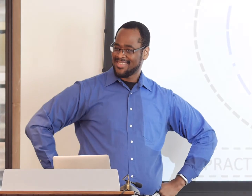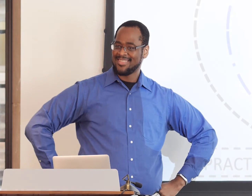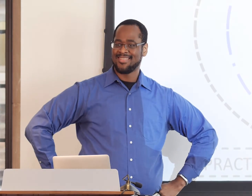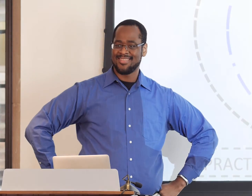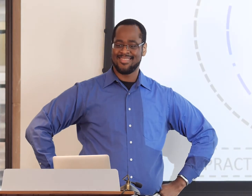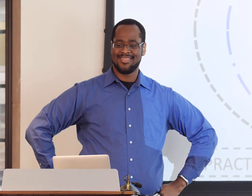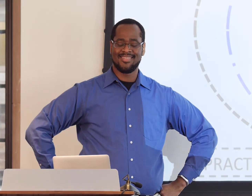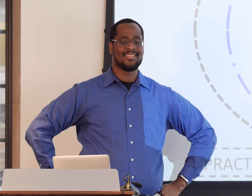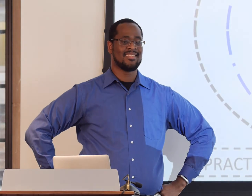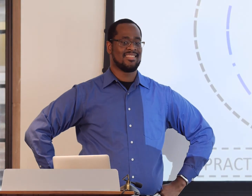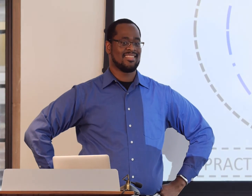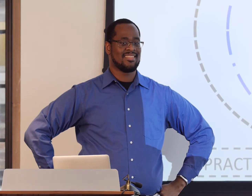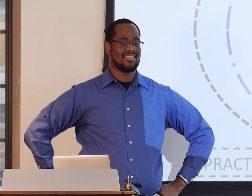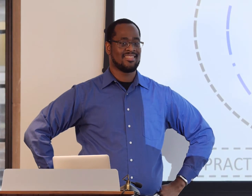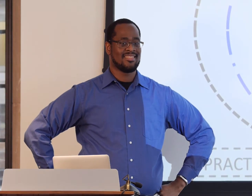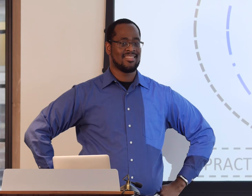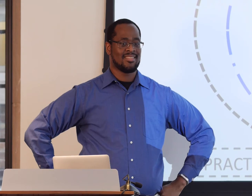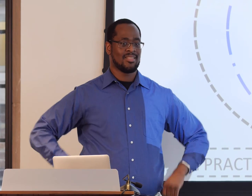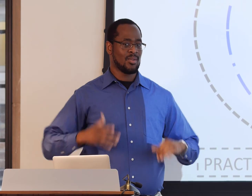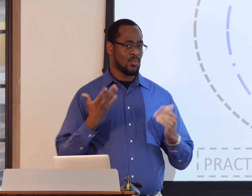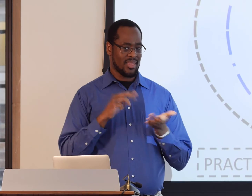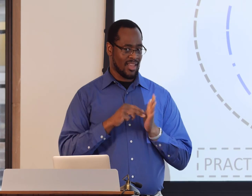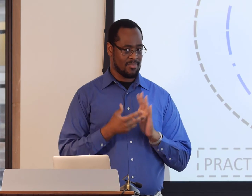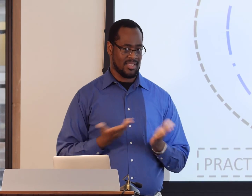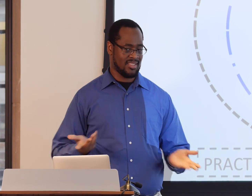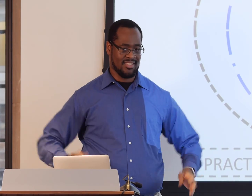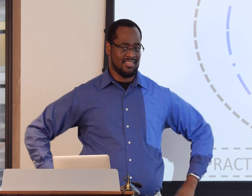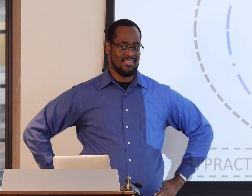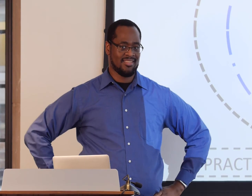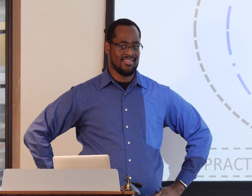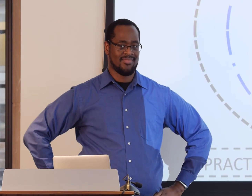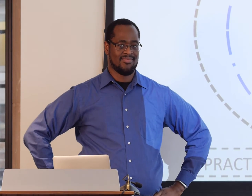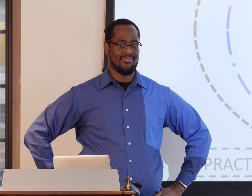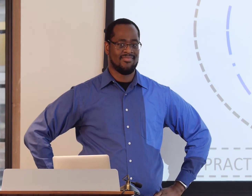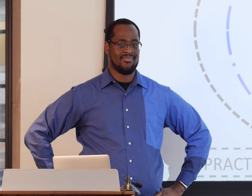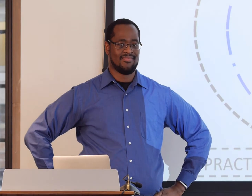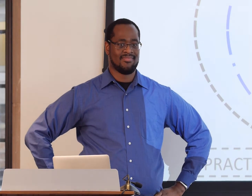"You're really good at acting Black." So what does that mean?